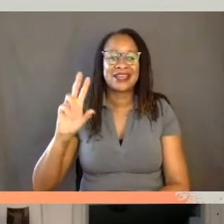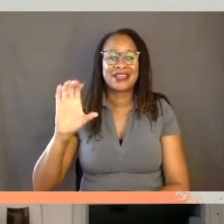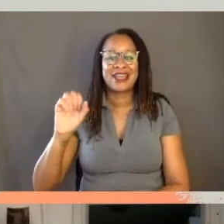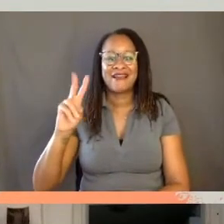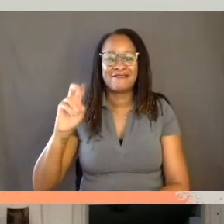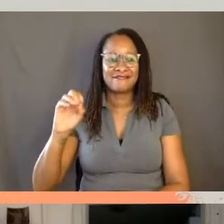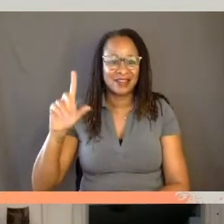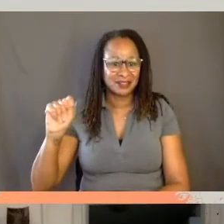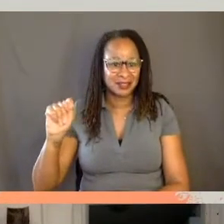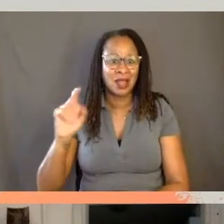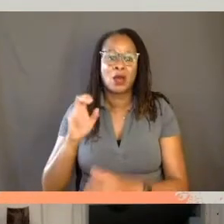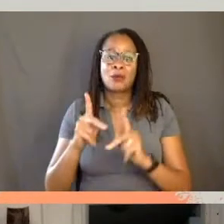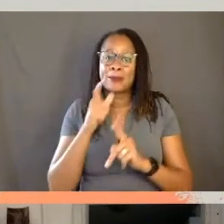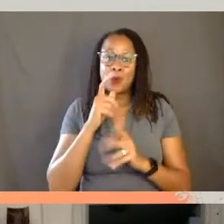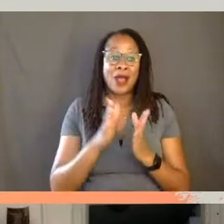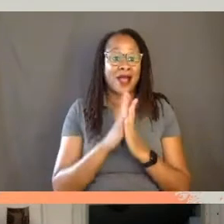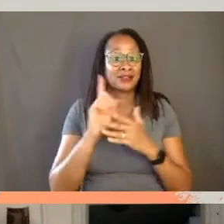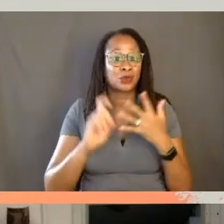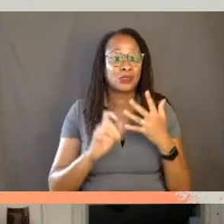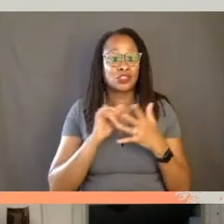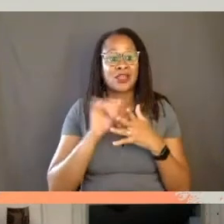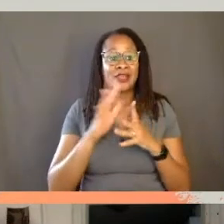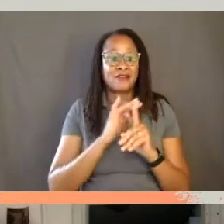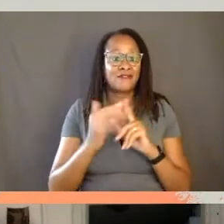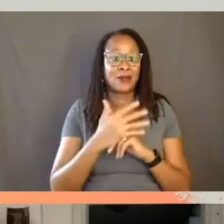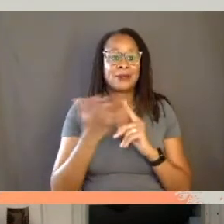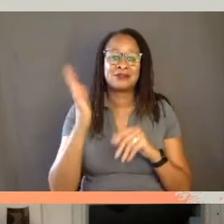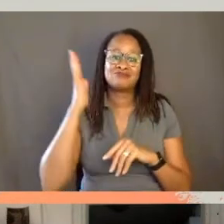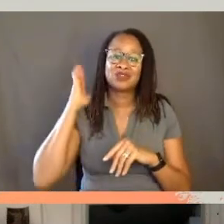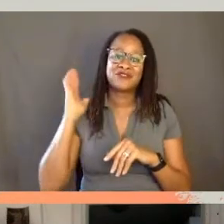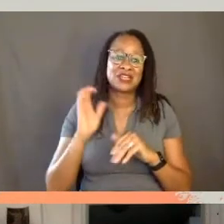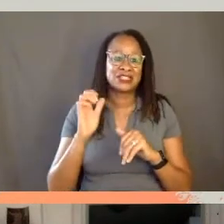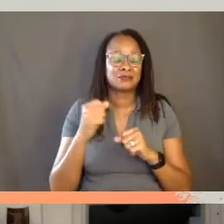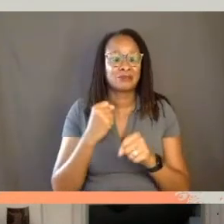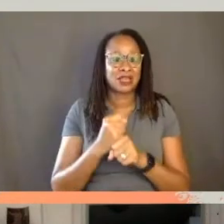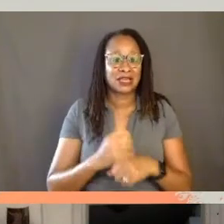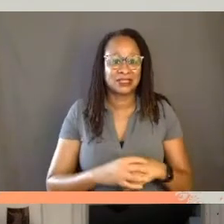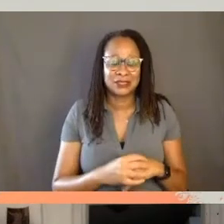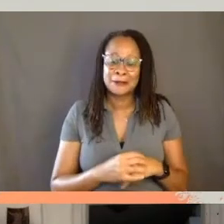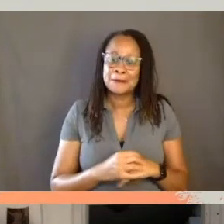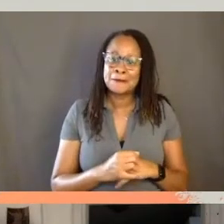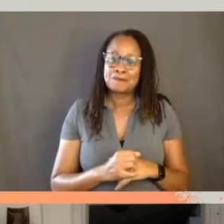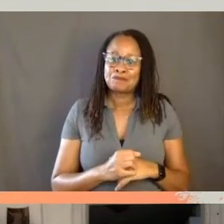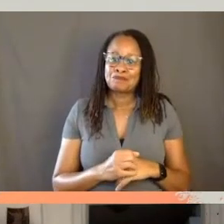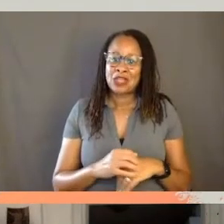in those environments in the decades past. So it sounds like you really gave your actress